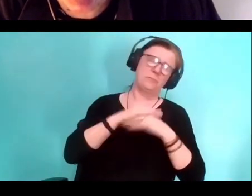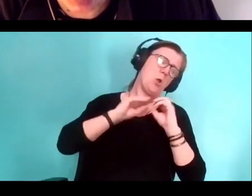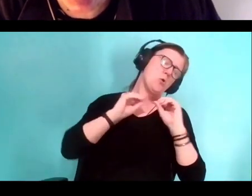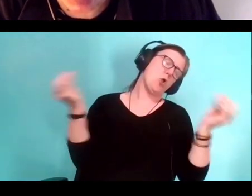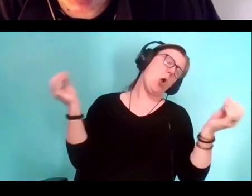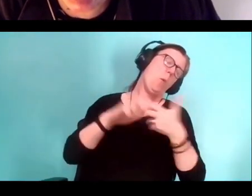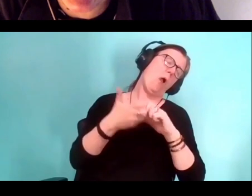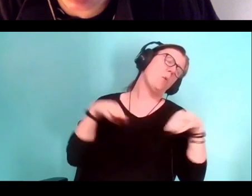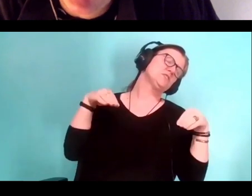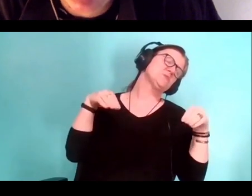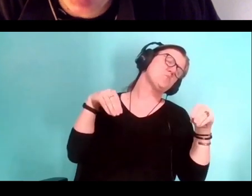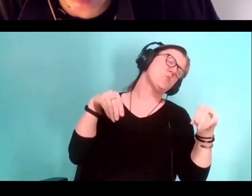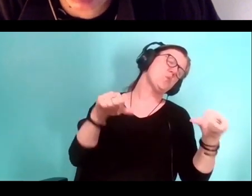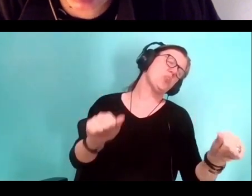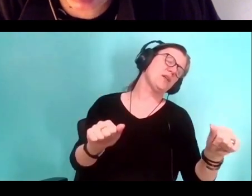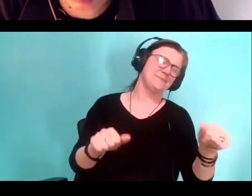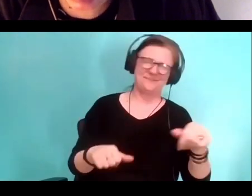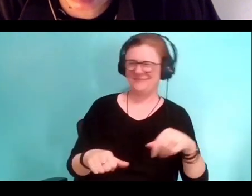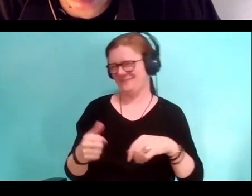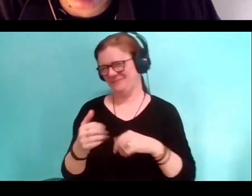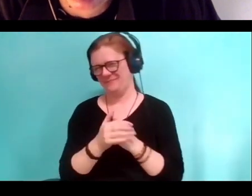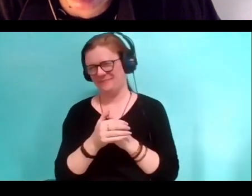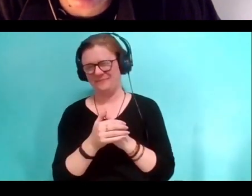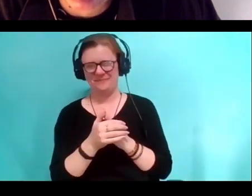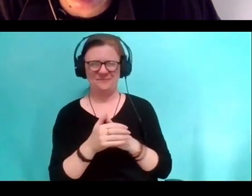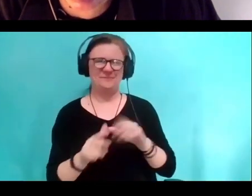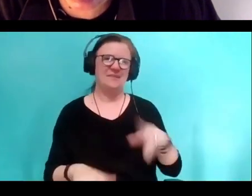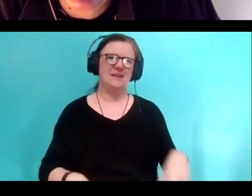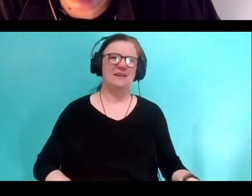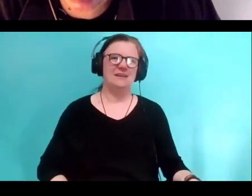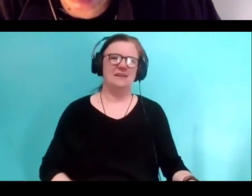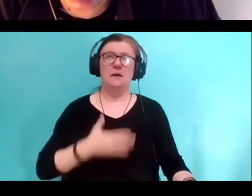It was just like, just butter, it was butter. No, oh my God.